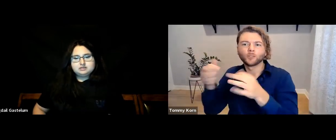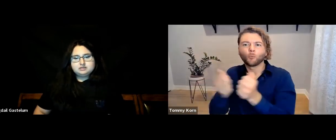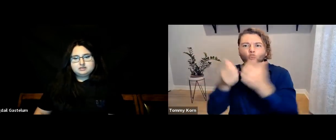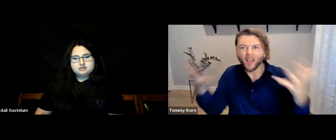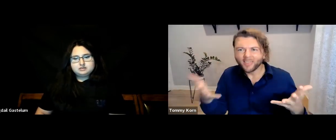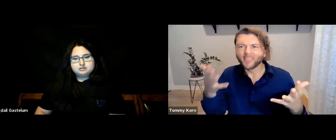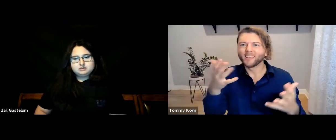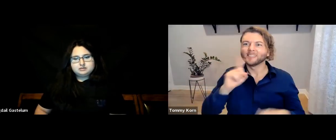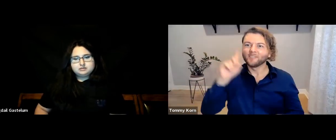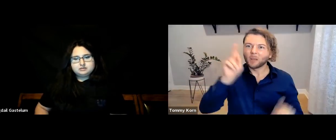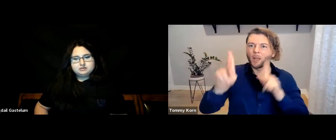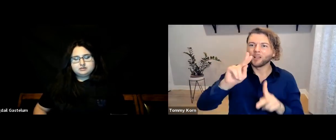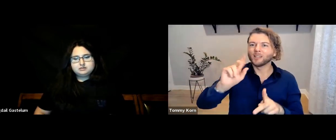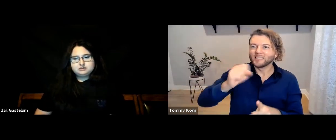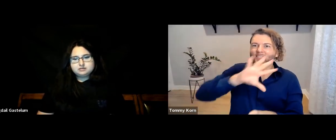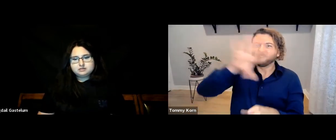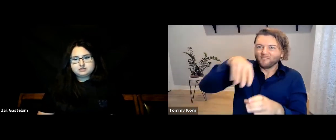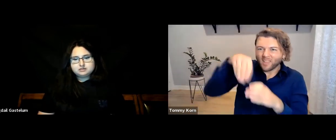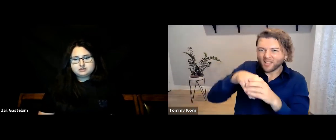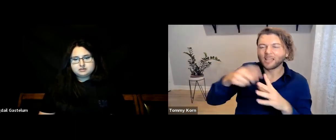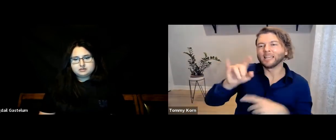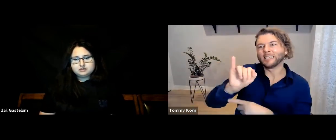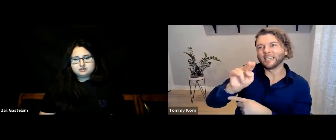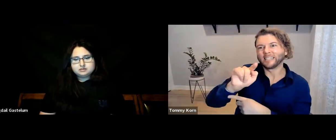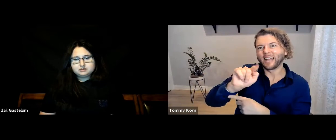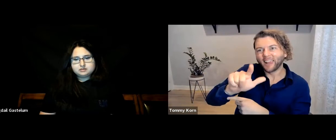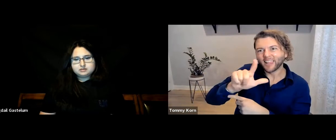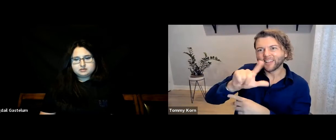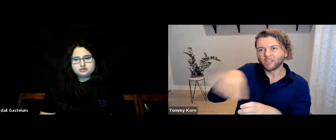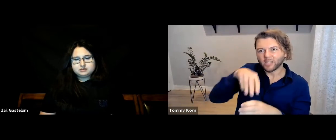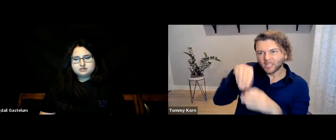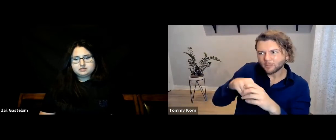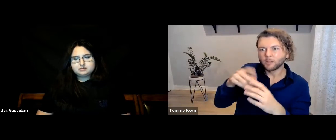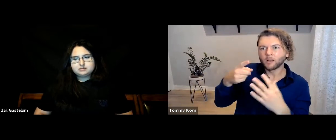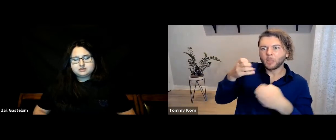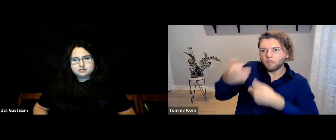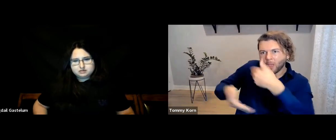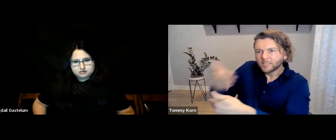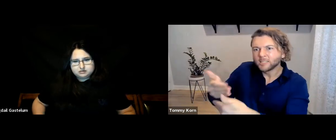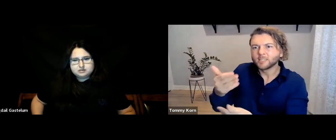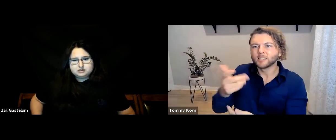without involving Deaf people in the initial process.